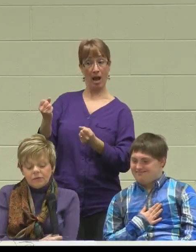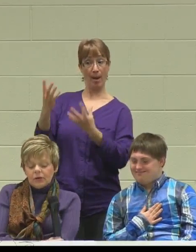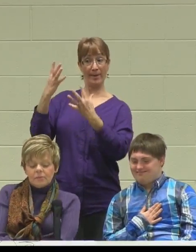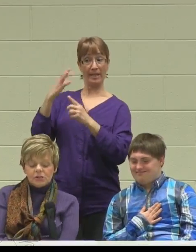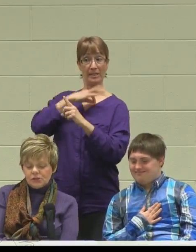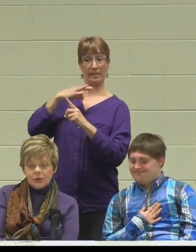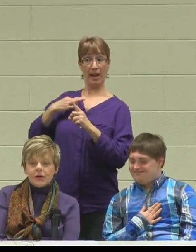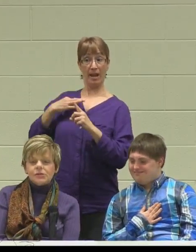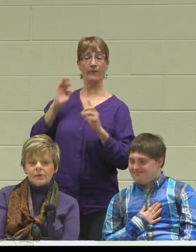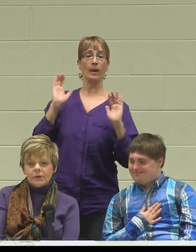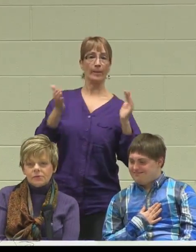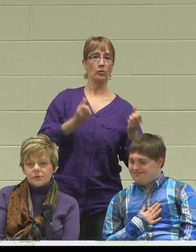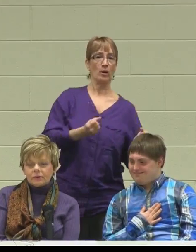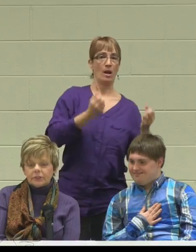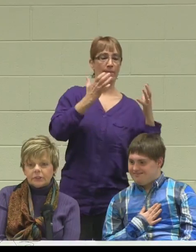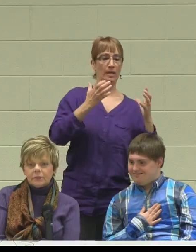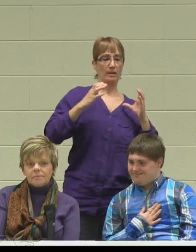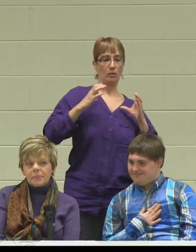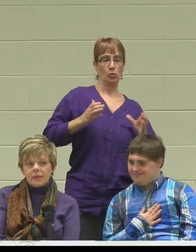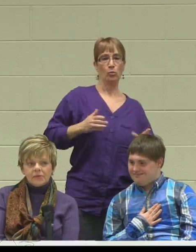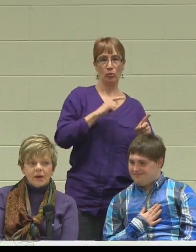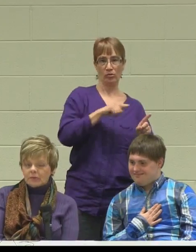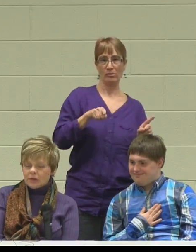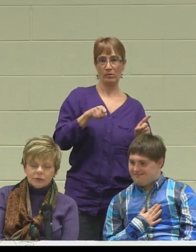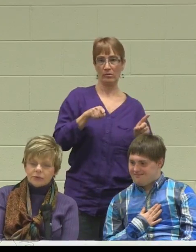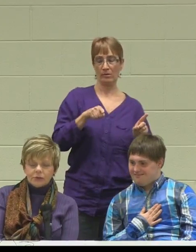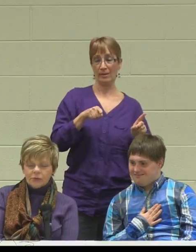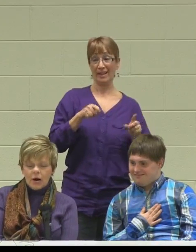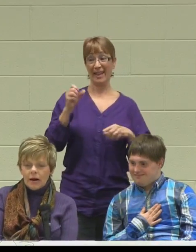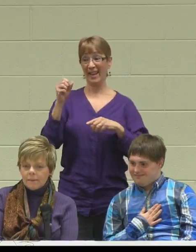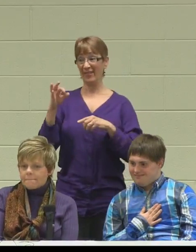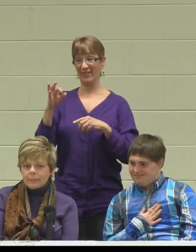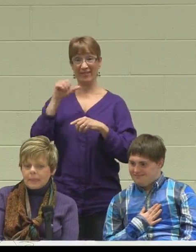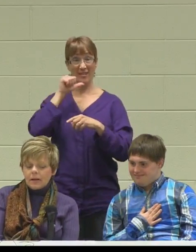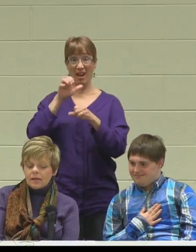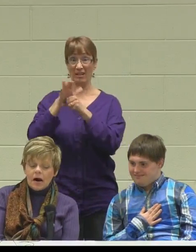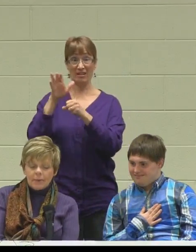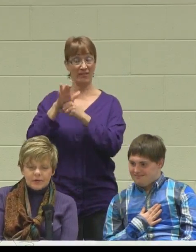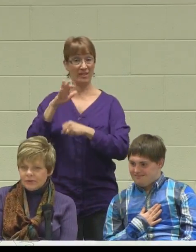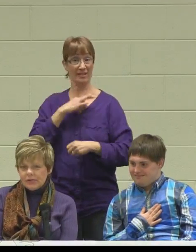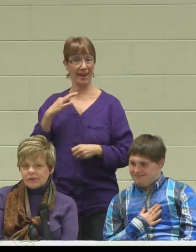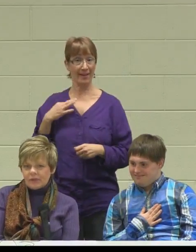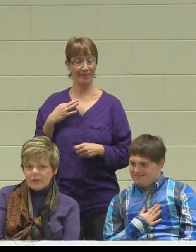very much change how they do services. If that ratio is too high, the opportunities for them